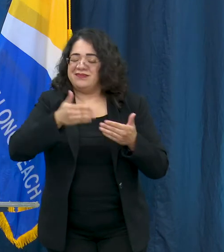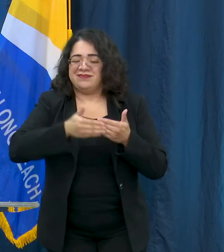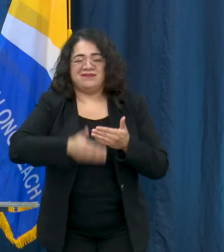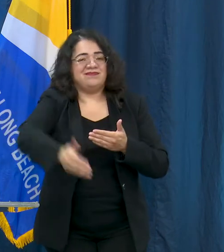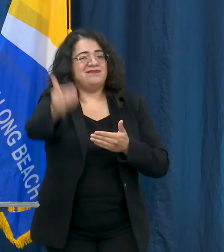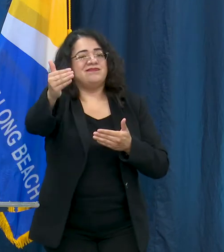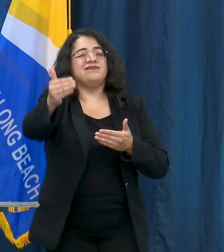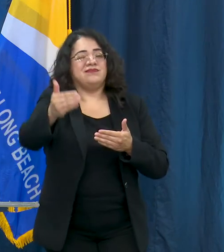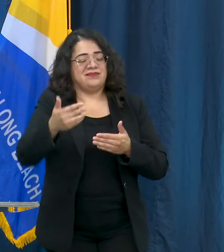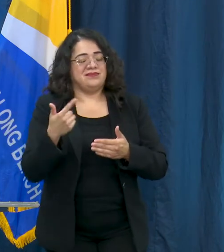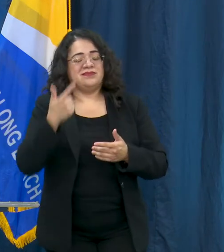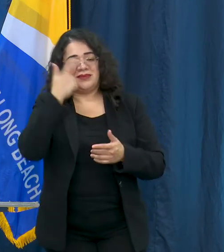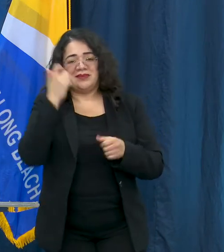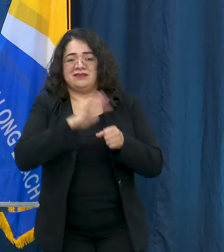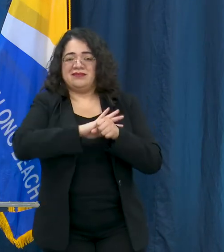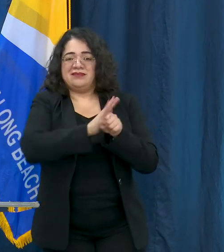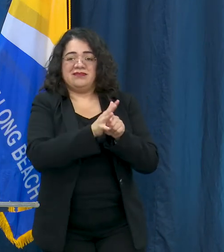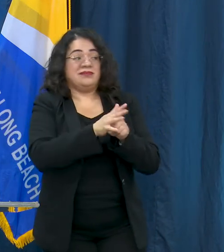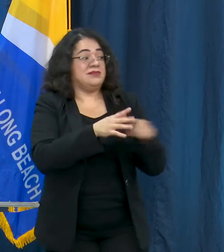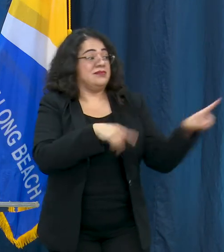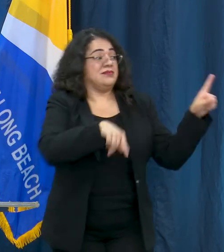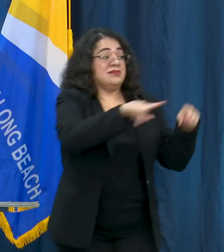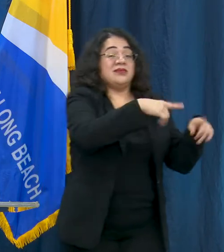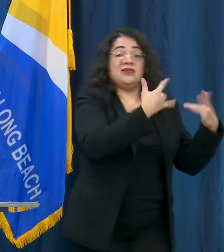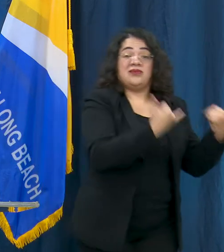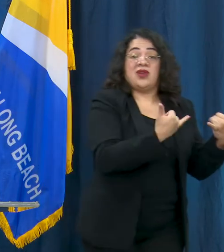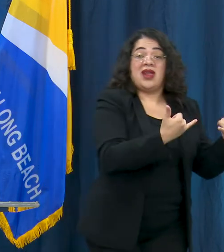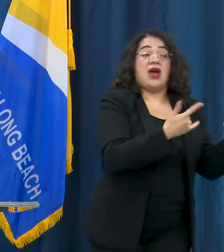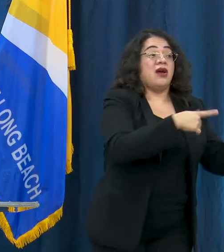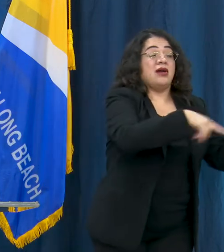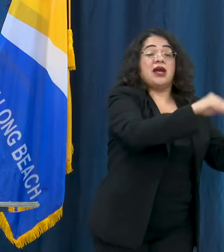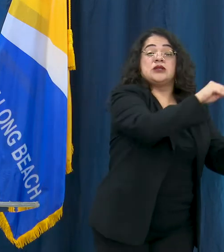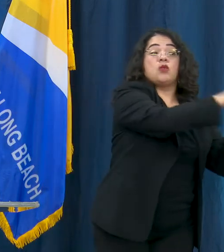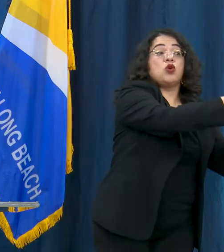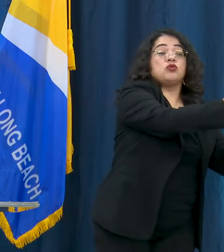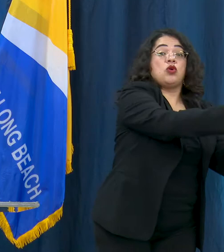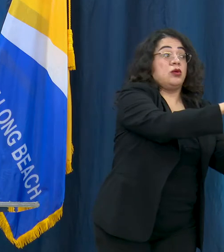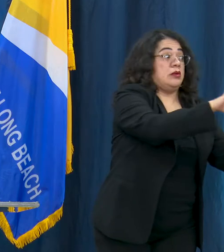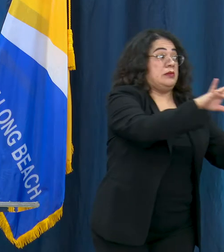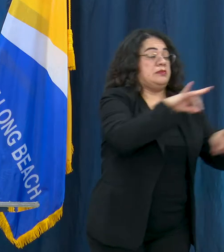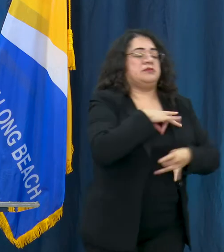COVID-19 and could be contagious. Of course if you have COVID-19 or you